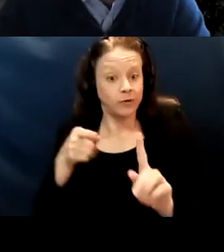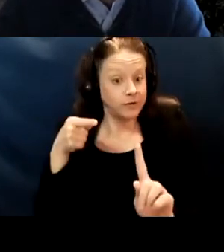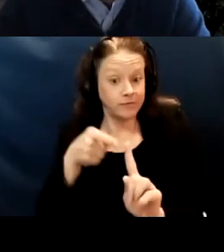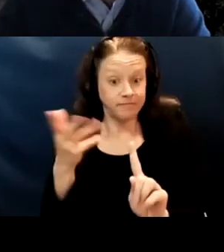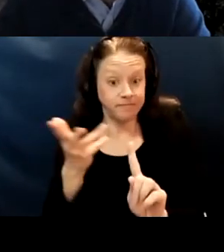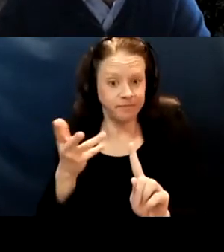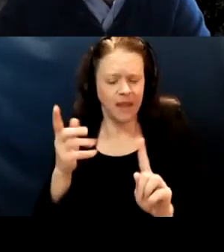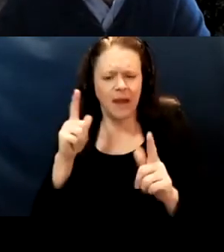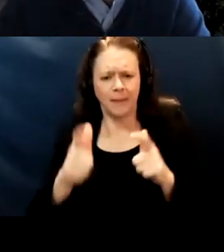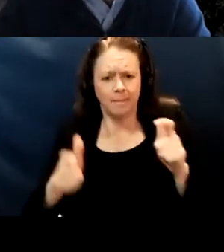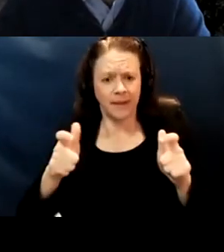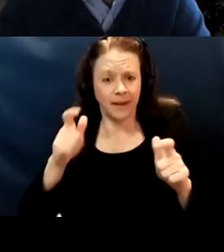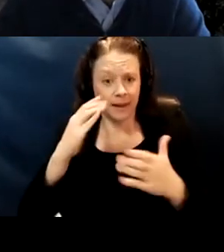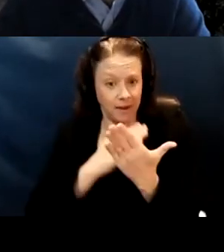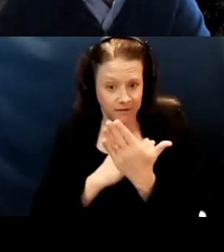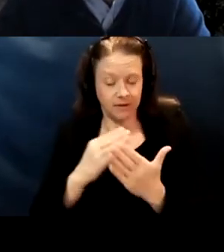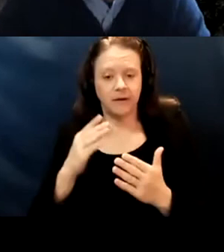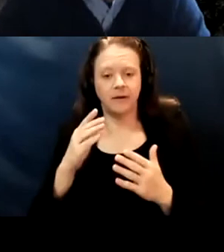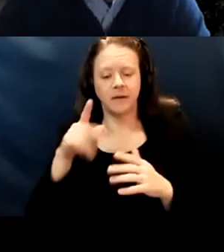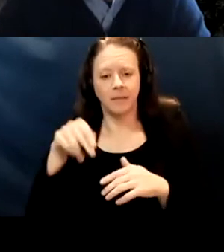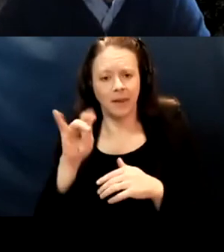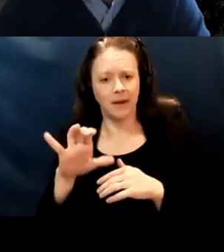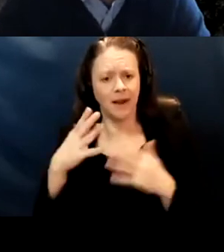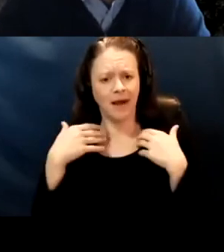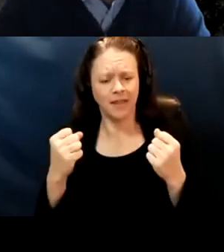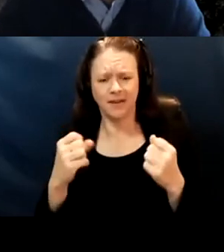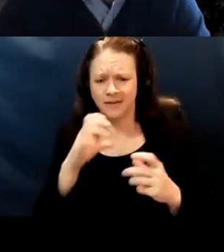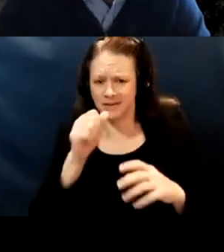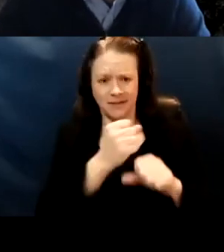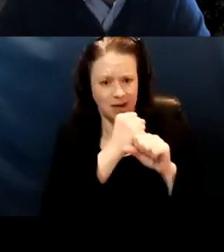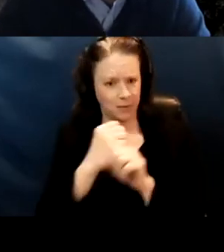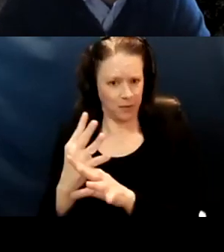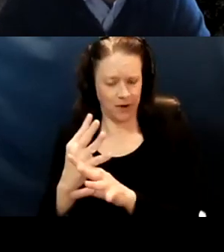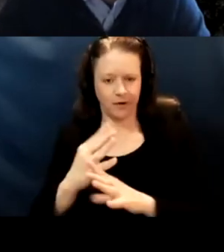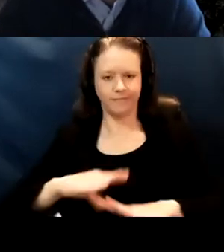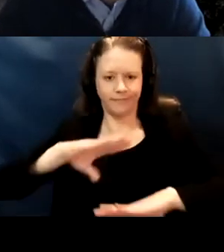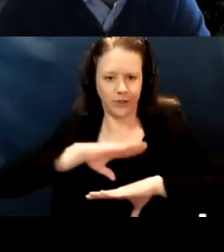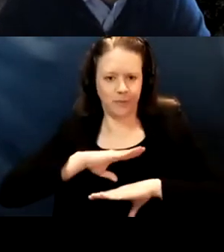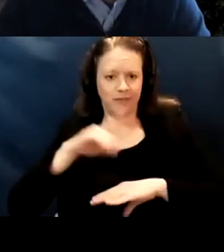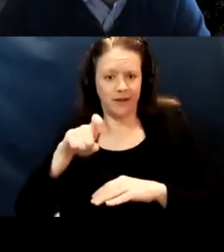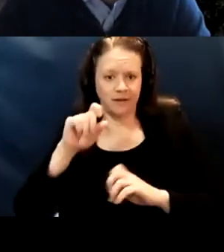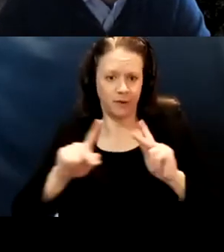is that public health is not prepared to be meet the needs of people with disabilities